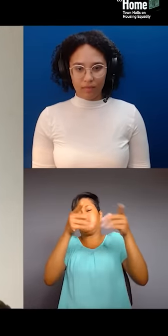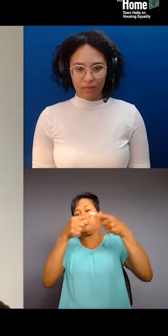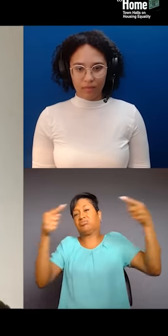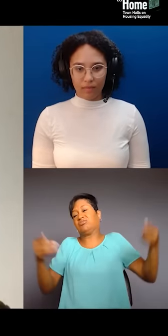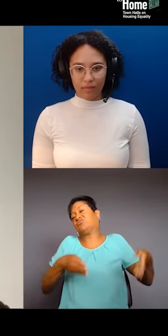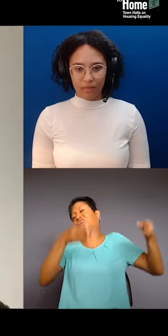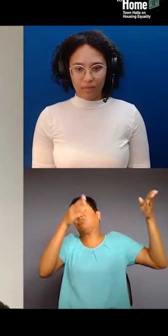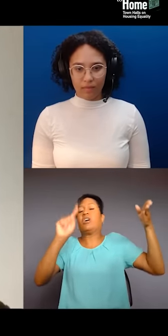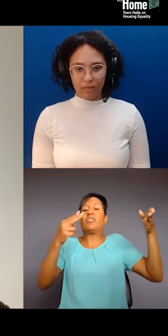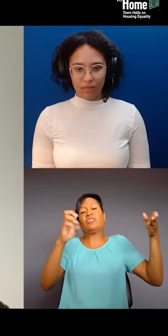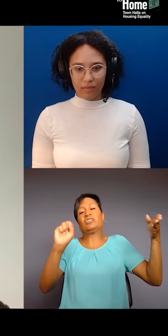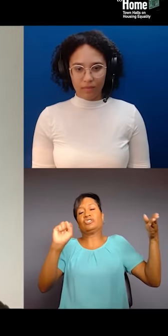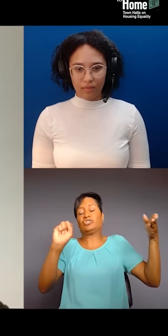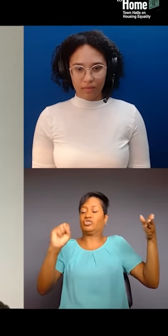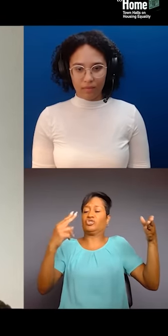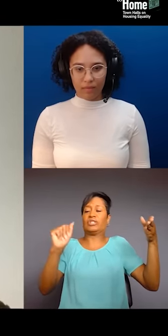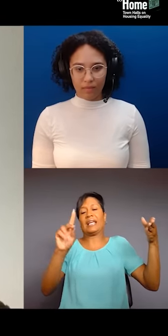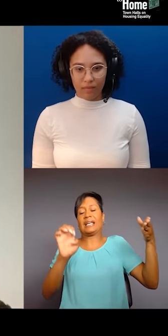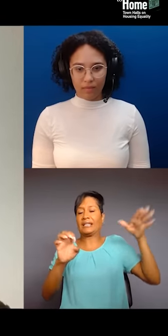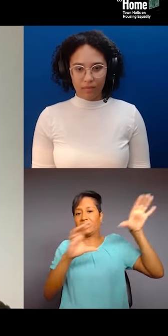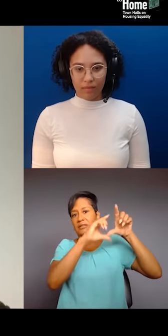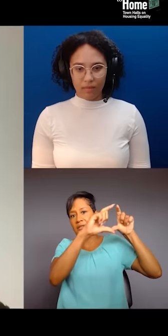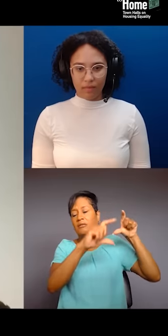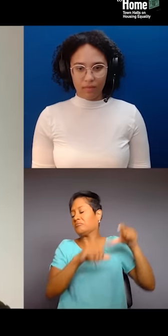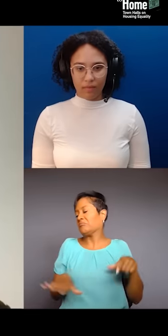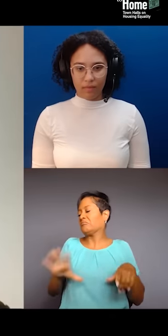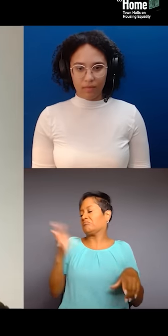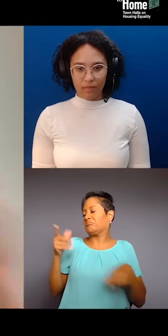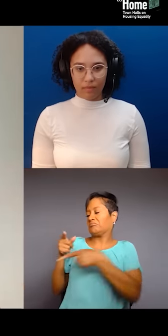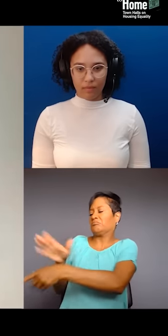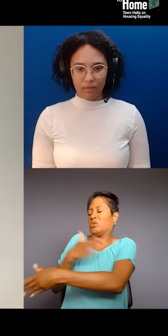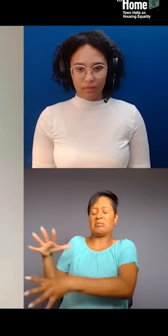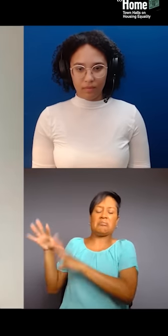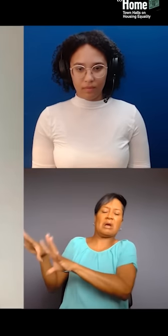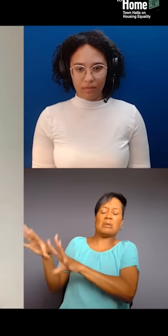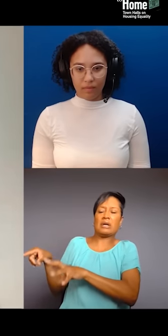and basically said they didn't want the music there anymore. They couldn't convince DC government officials